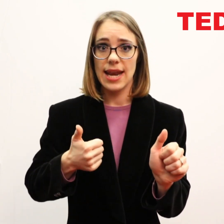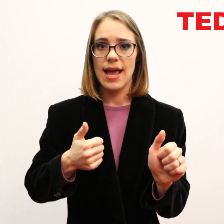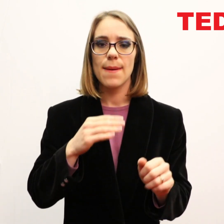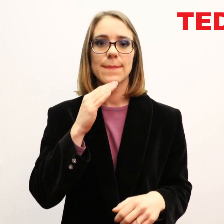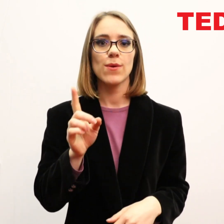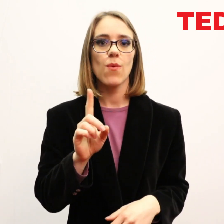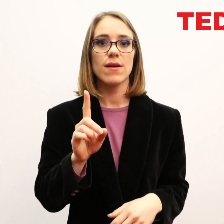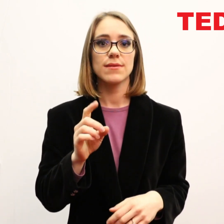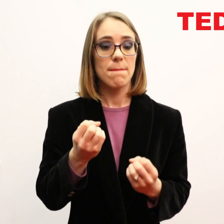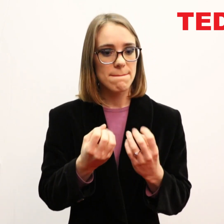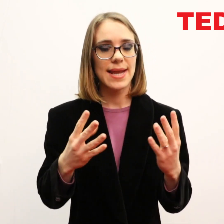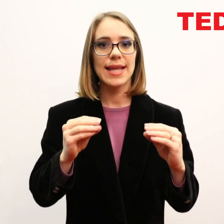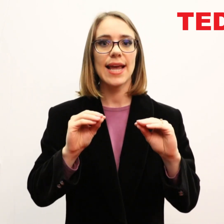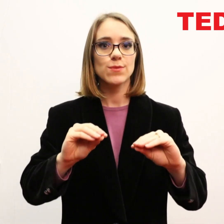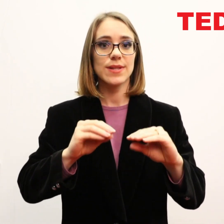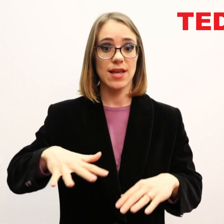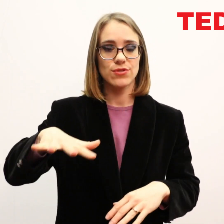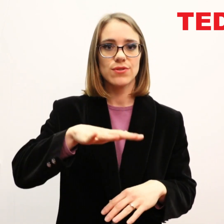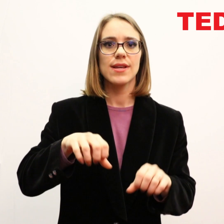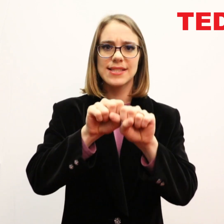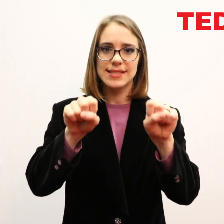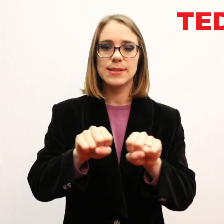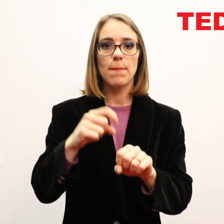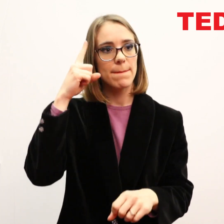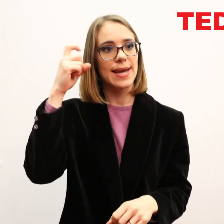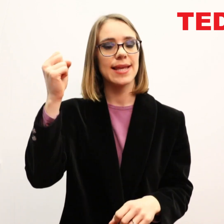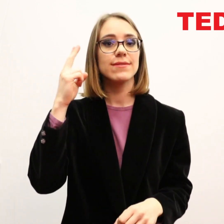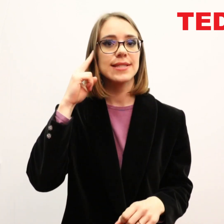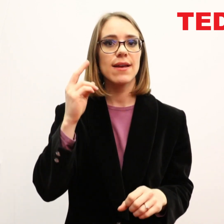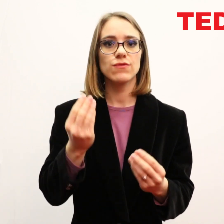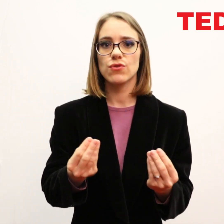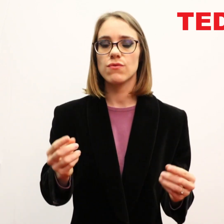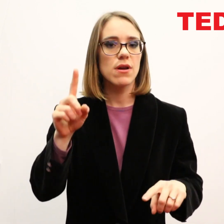And we see that this delay has led to a systematic and educational belief